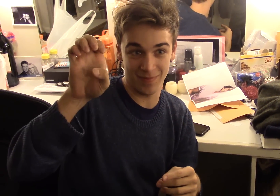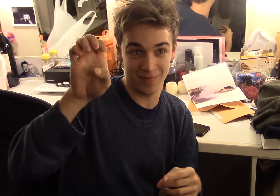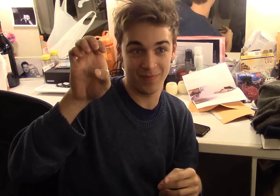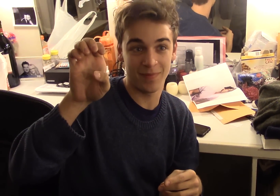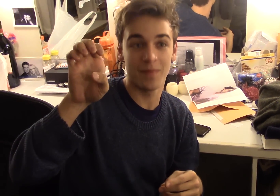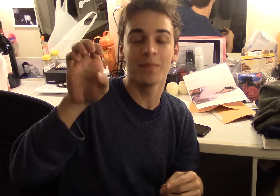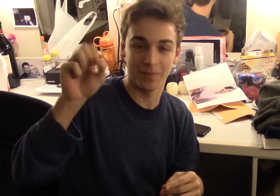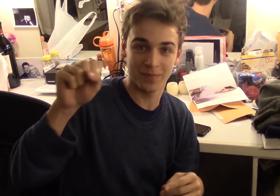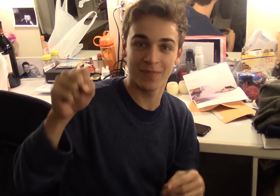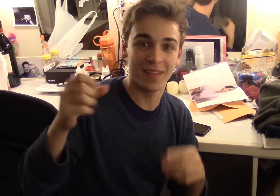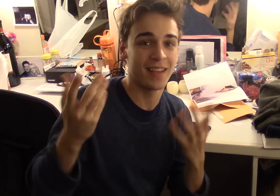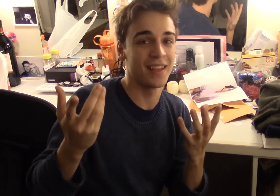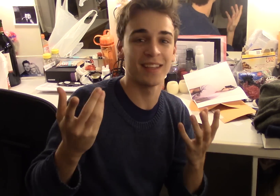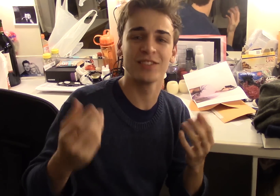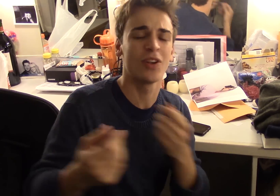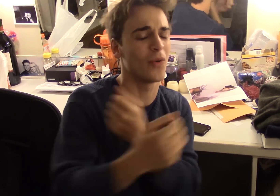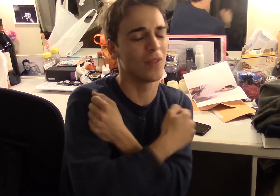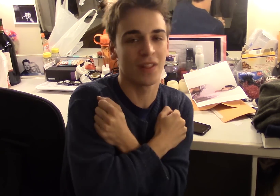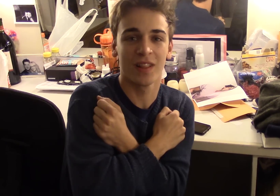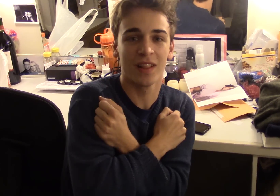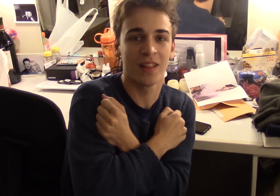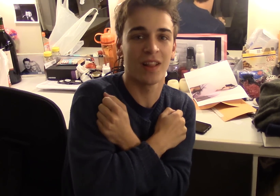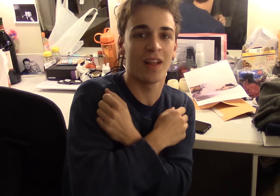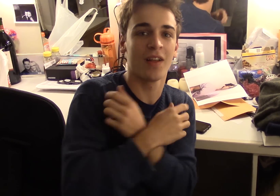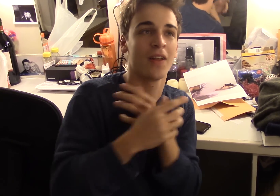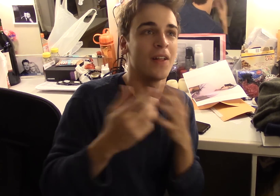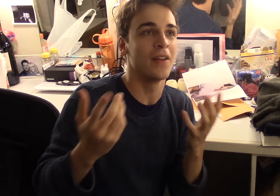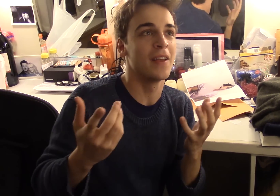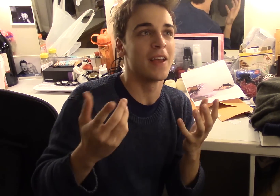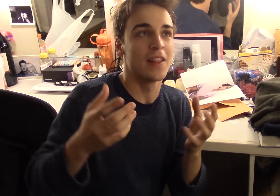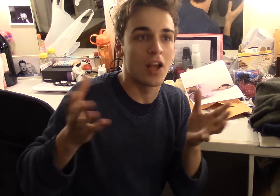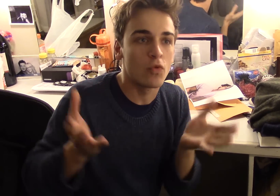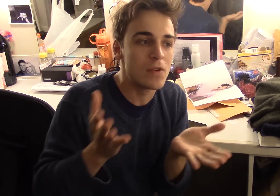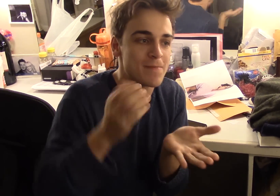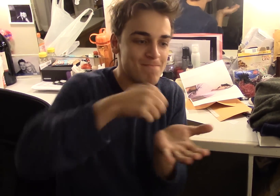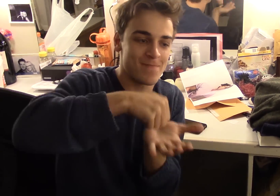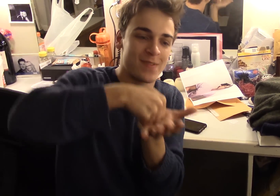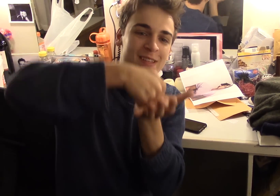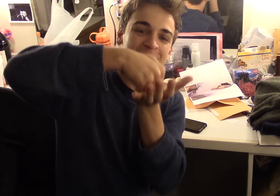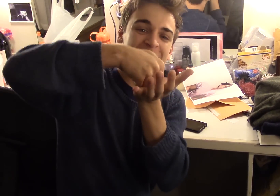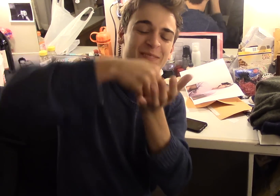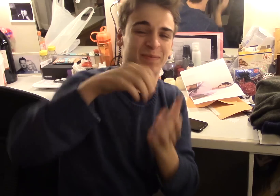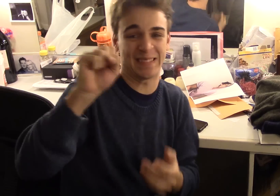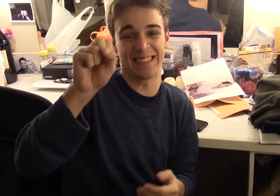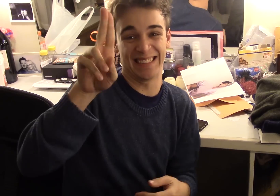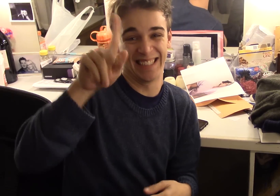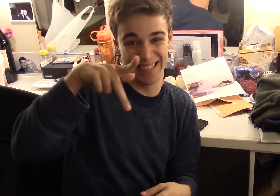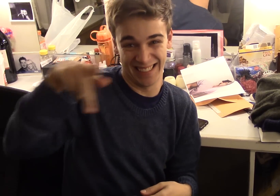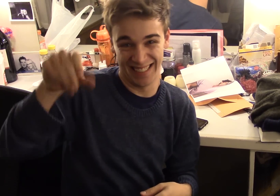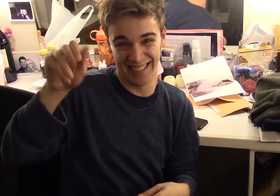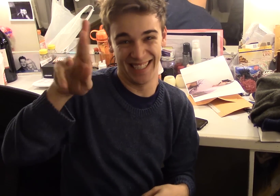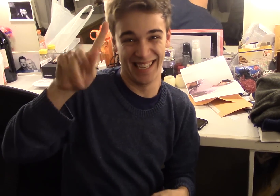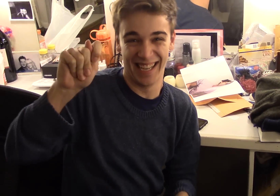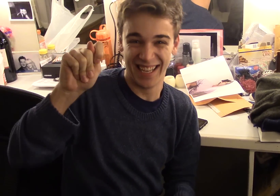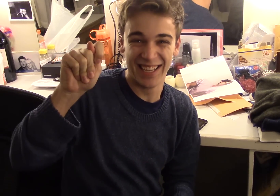became just so loving, and supportive